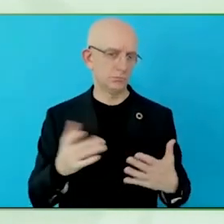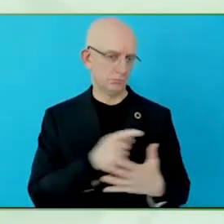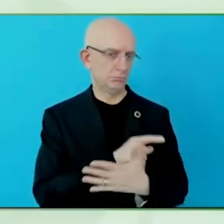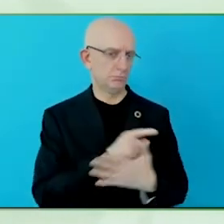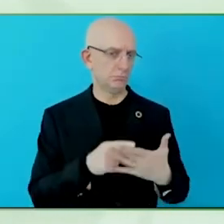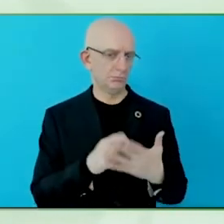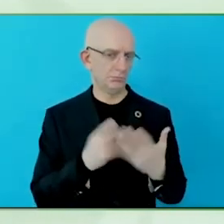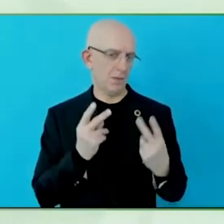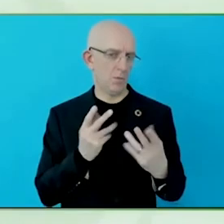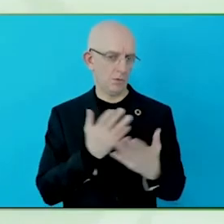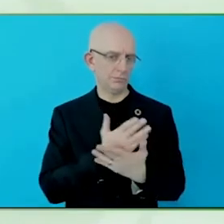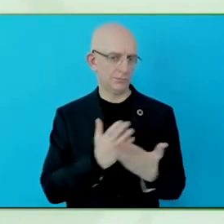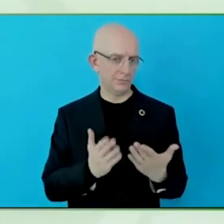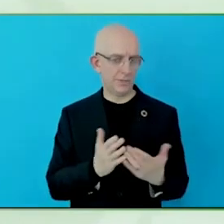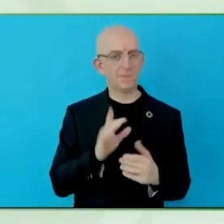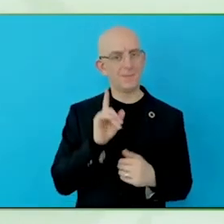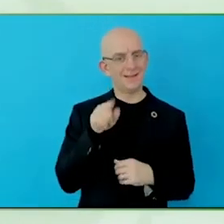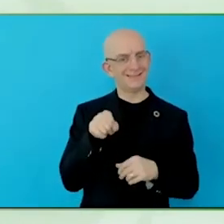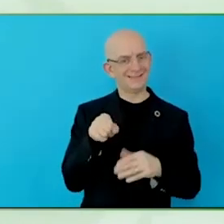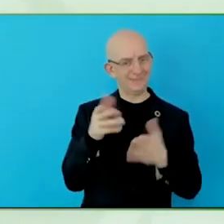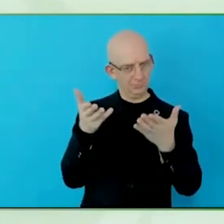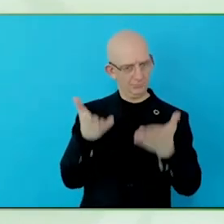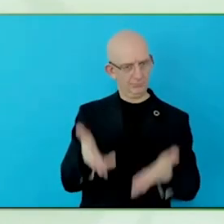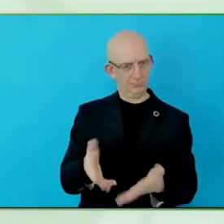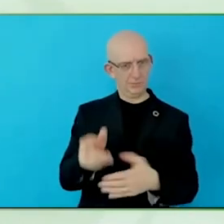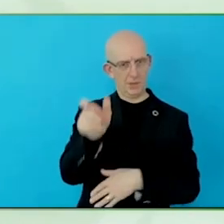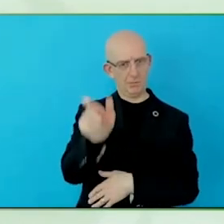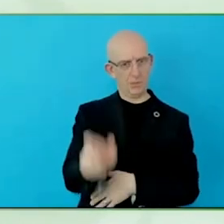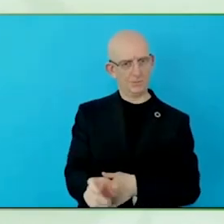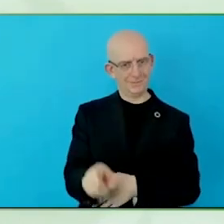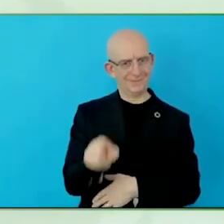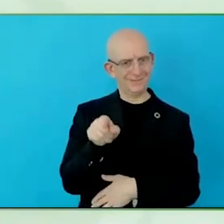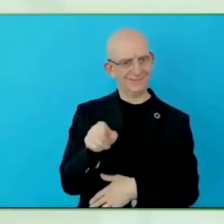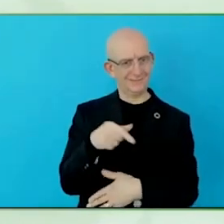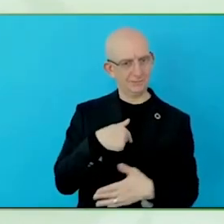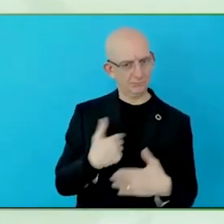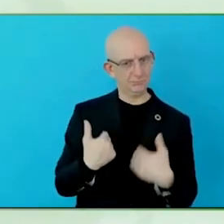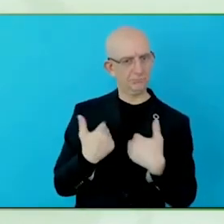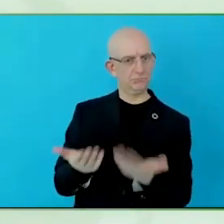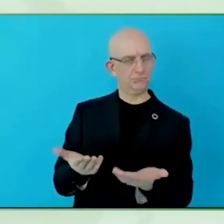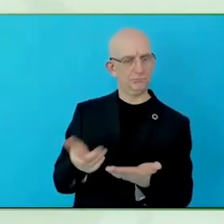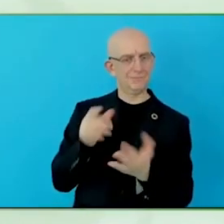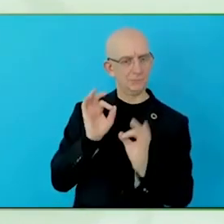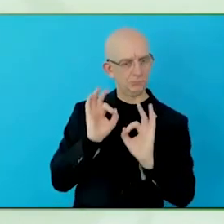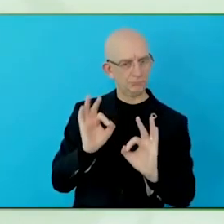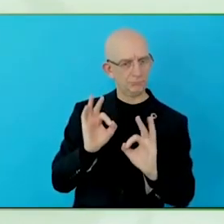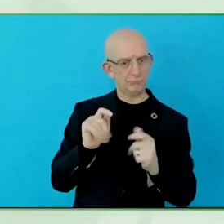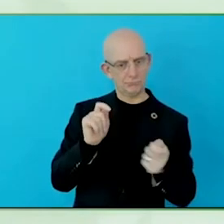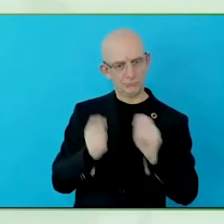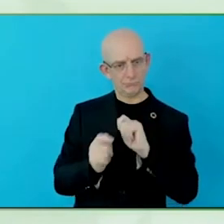find that support, so those things, we can do, and then, we can take responsibility, but it is a shared responsibility.